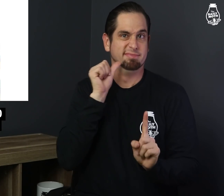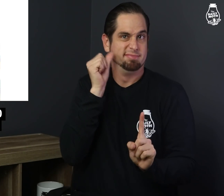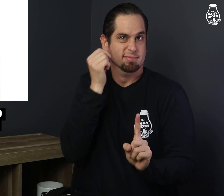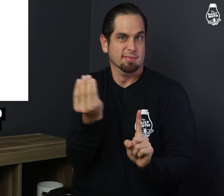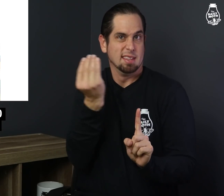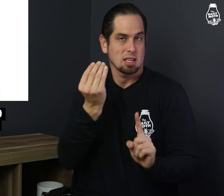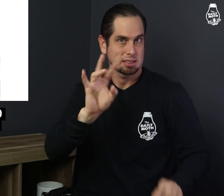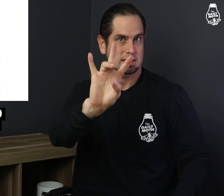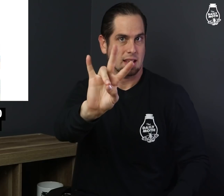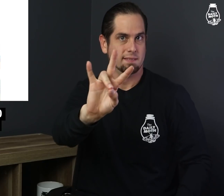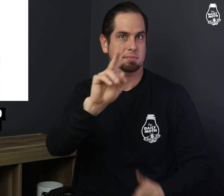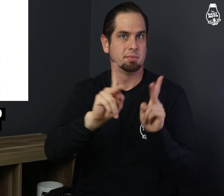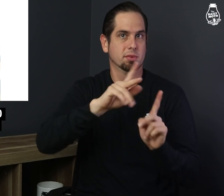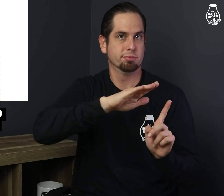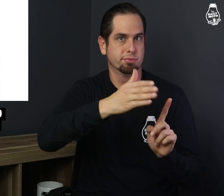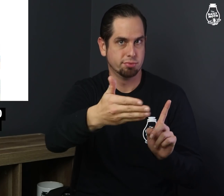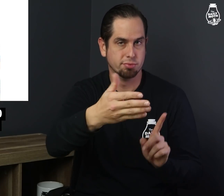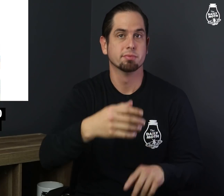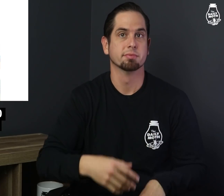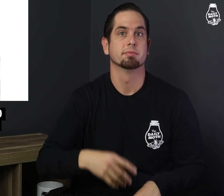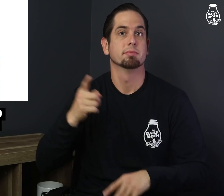Seven people died on Monday and